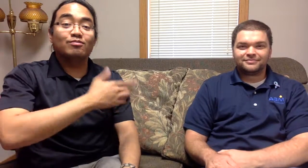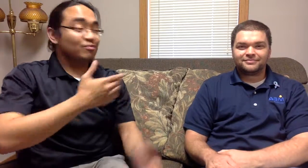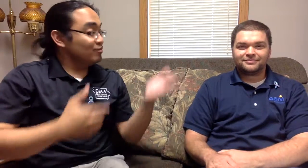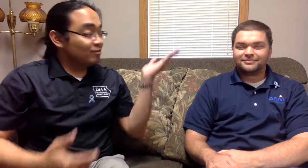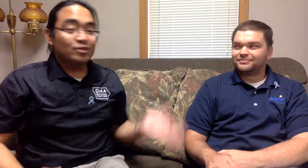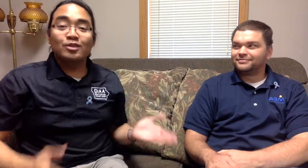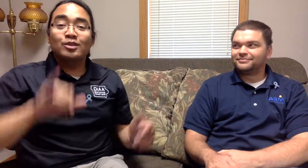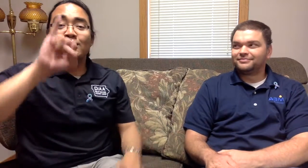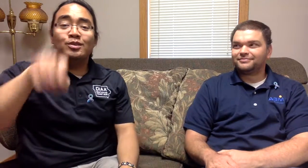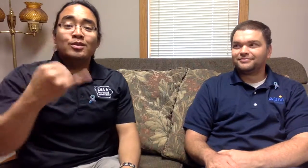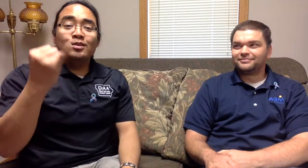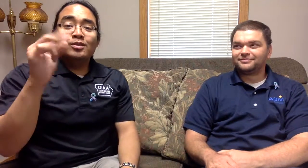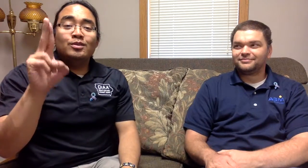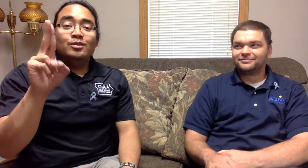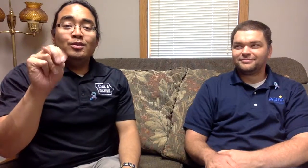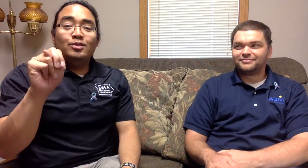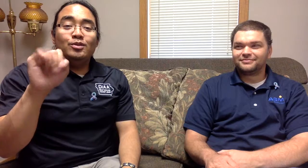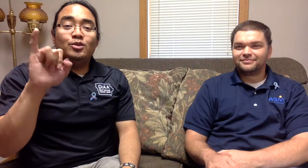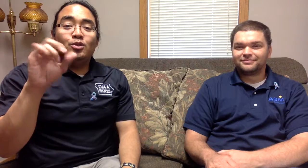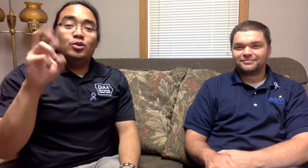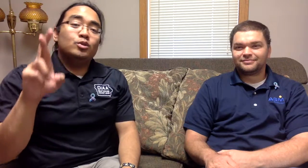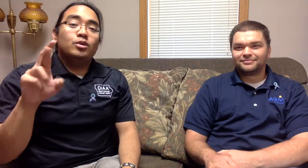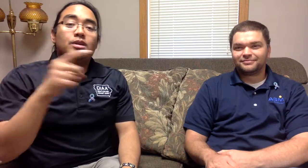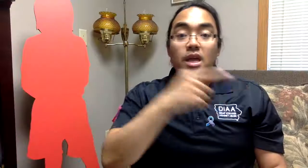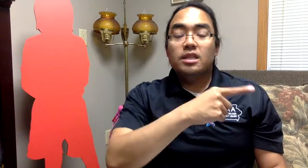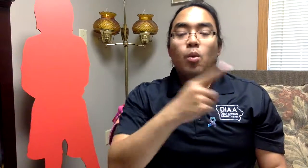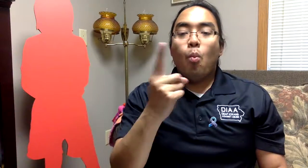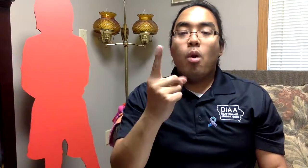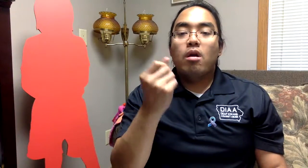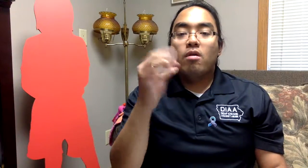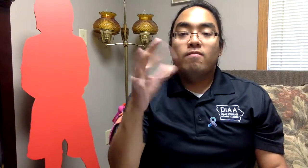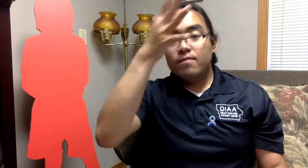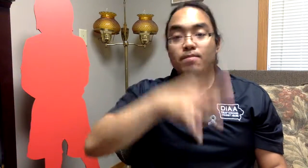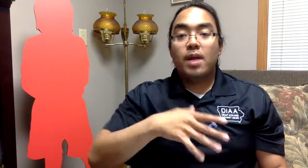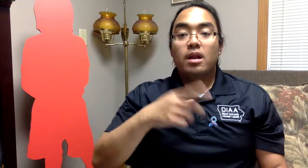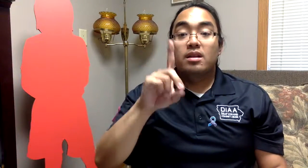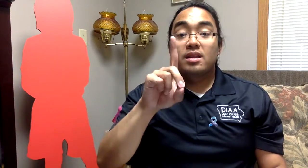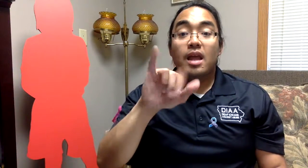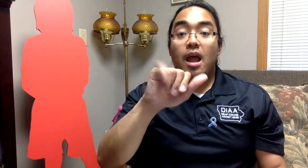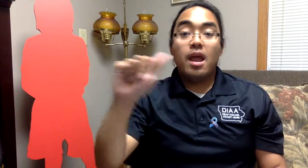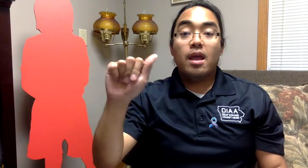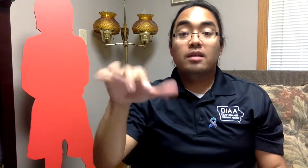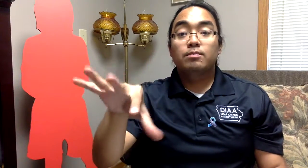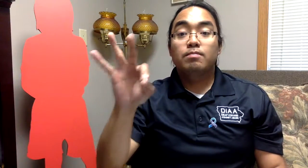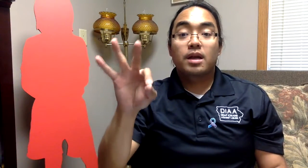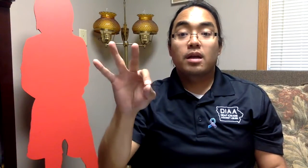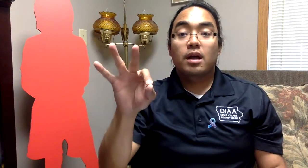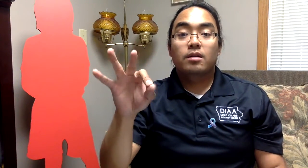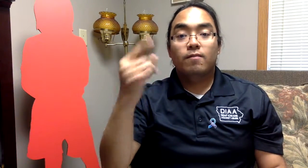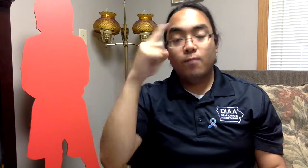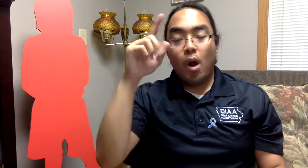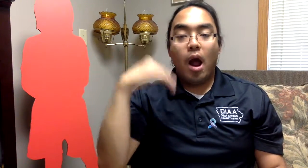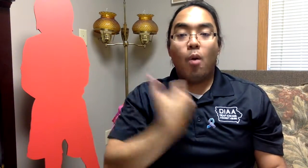This is Junior He is one of men DIAA has selected